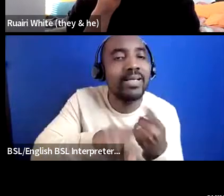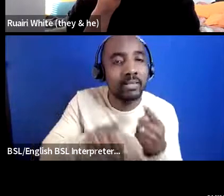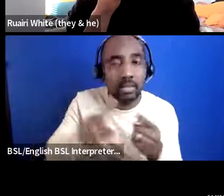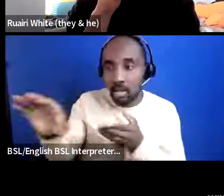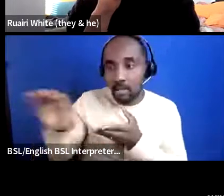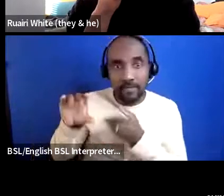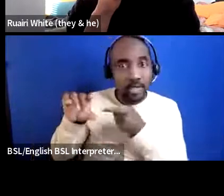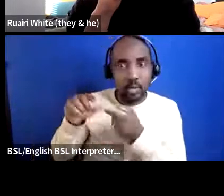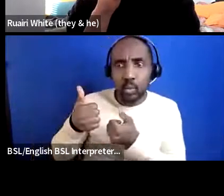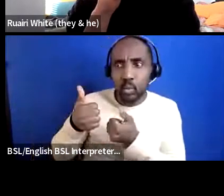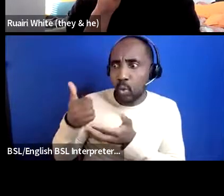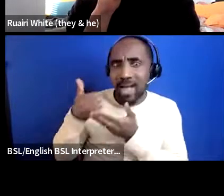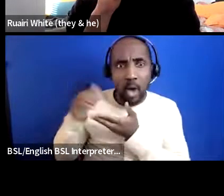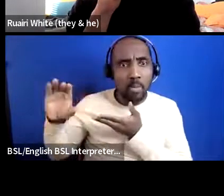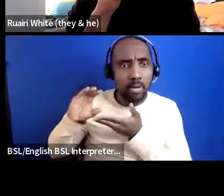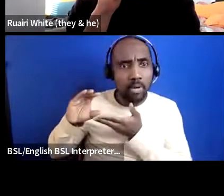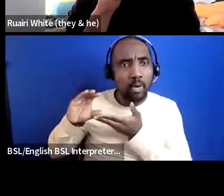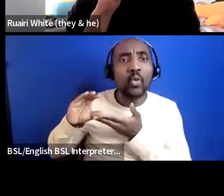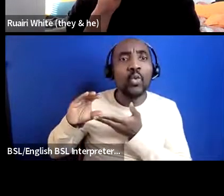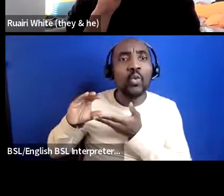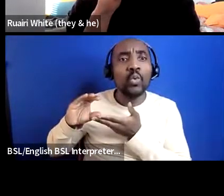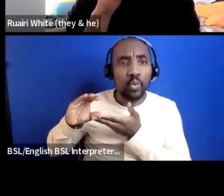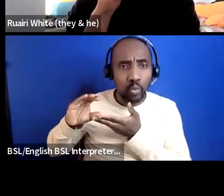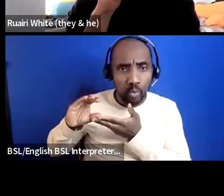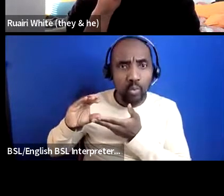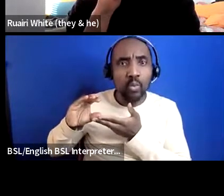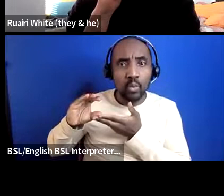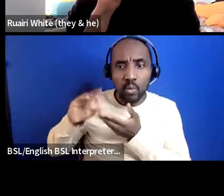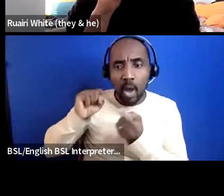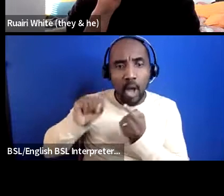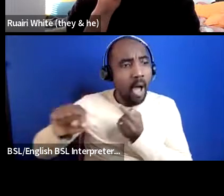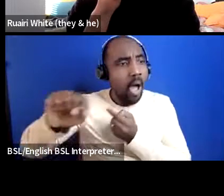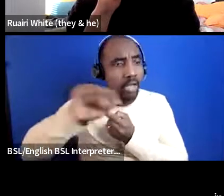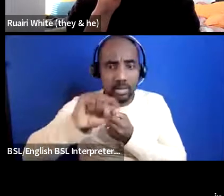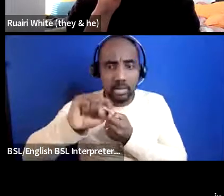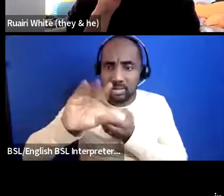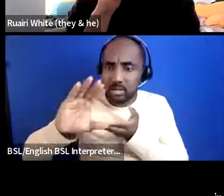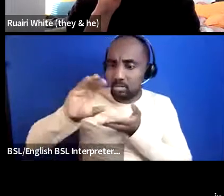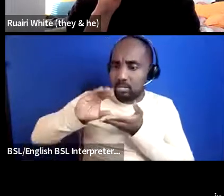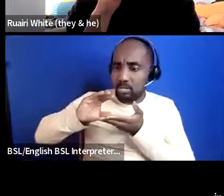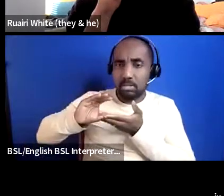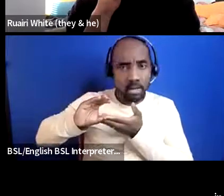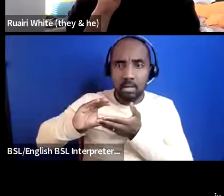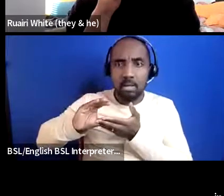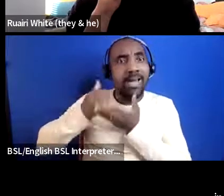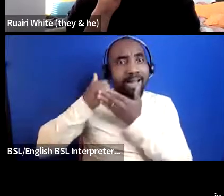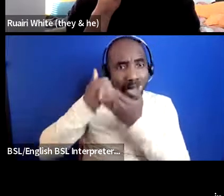lot uh all of us who go on on that has helped us we've even made connections outside of this where